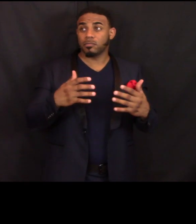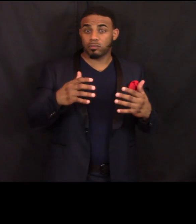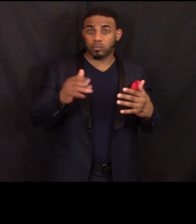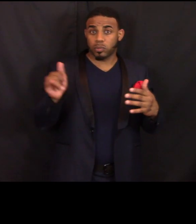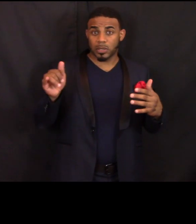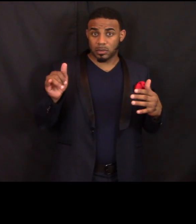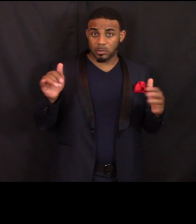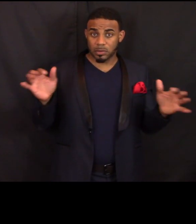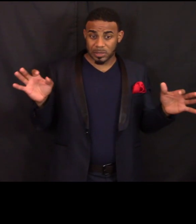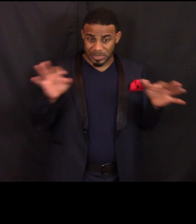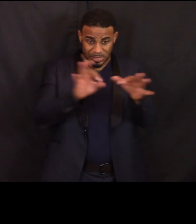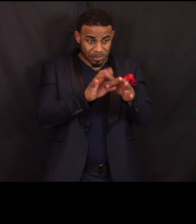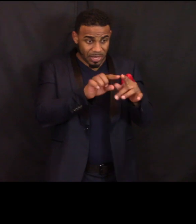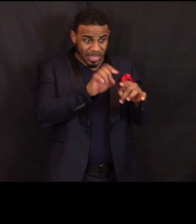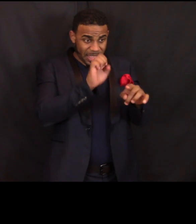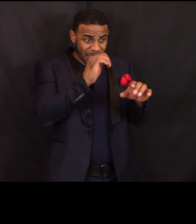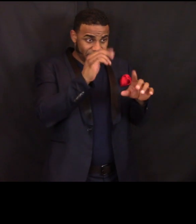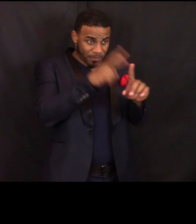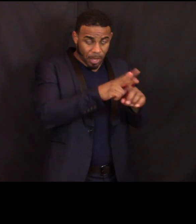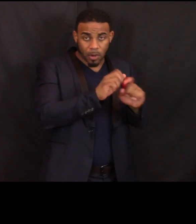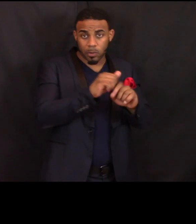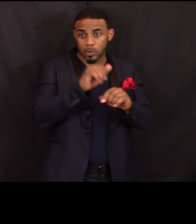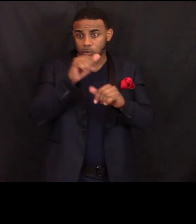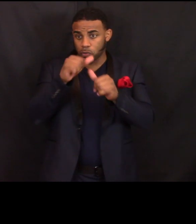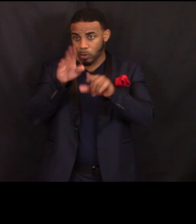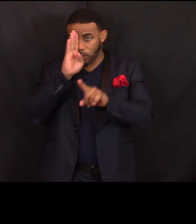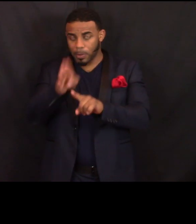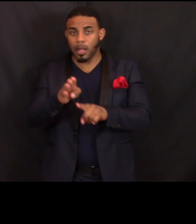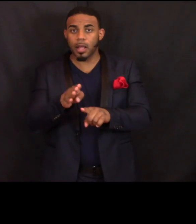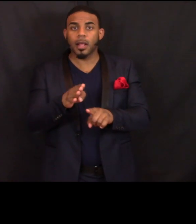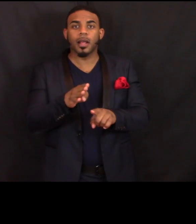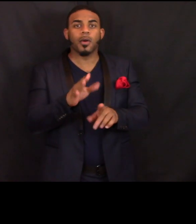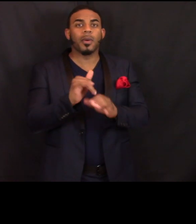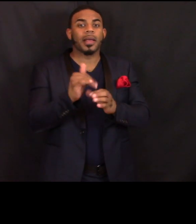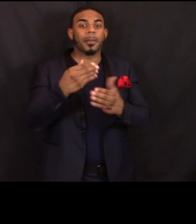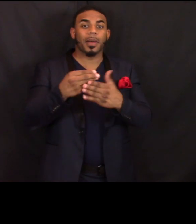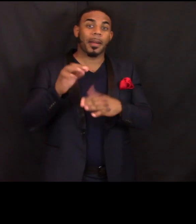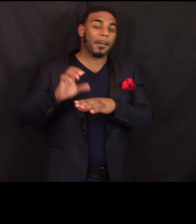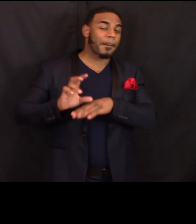and we can get your tax return refund back to you in a matter of weeks.